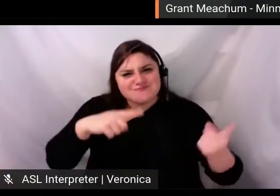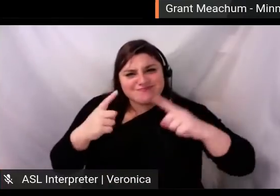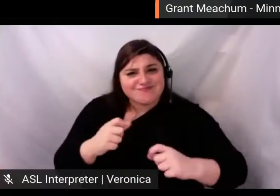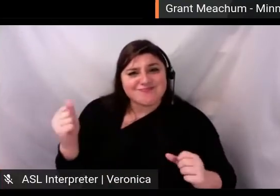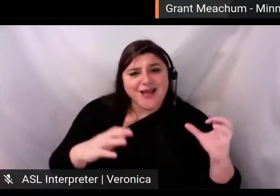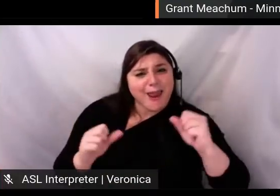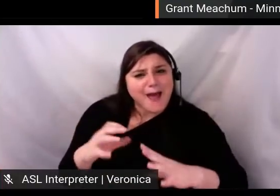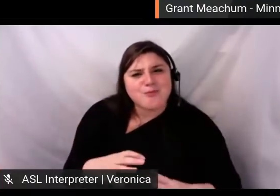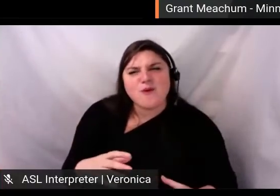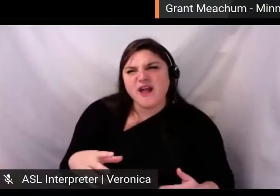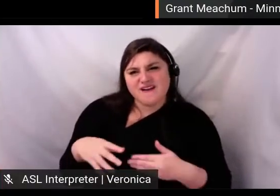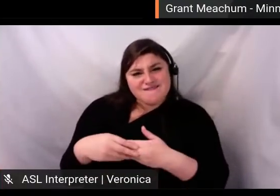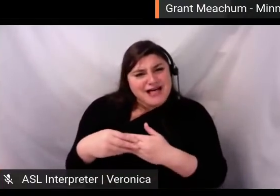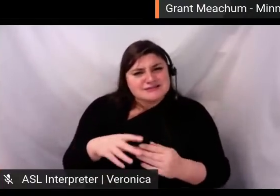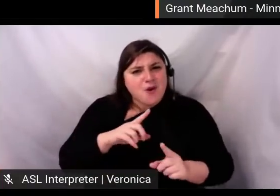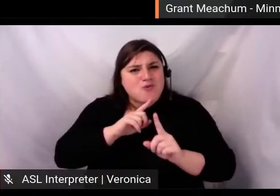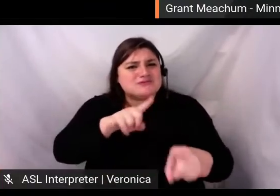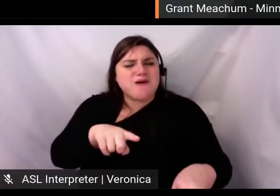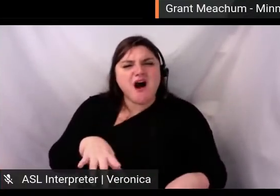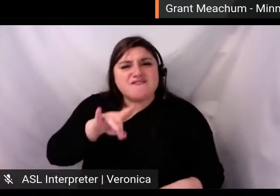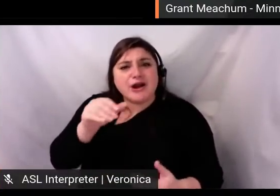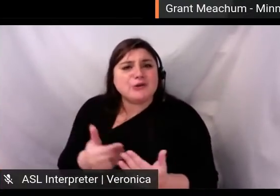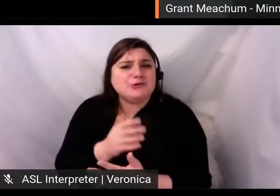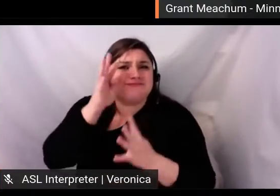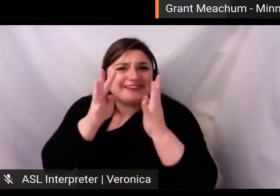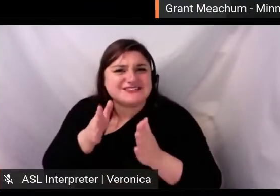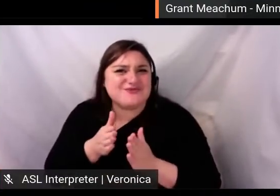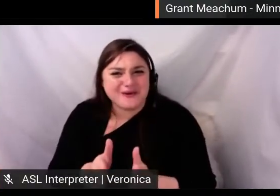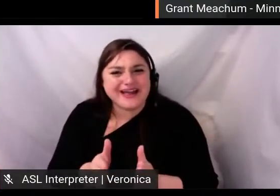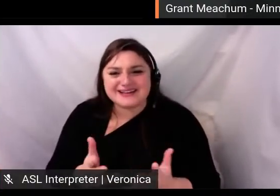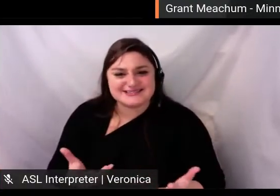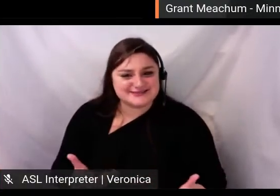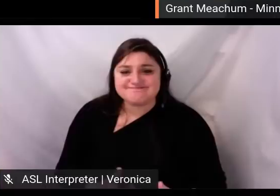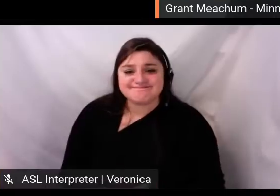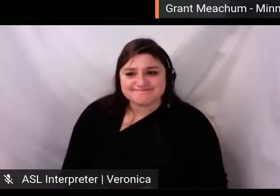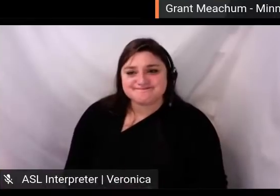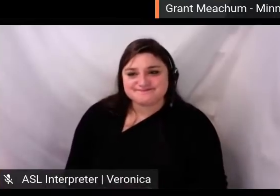to engage with our audiences virtually. I will say at the outset, we were